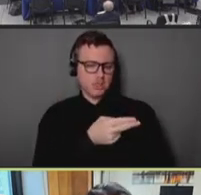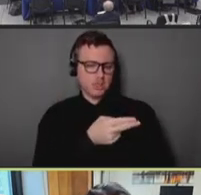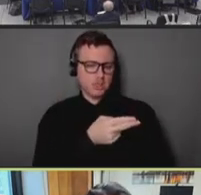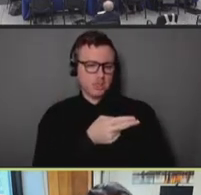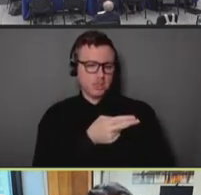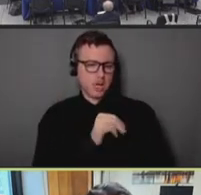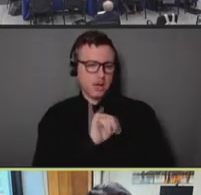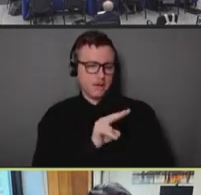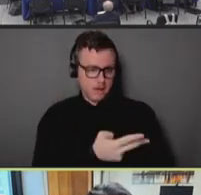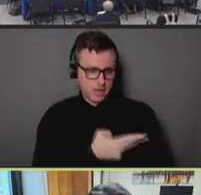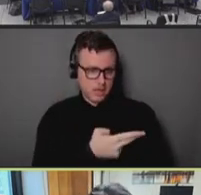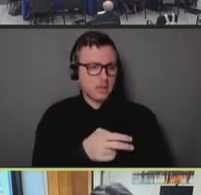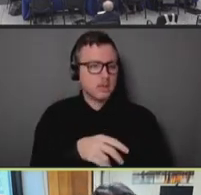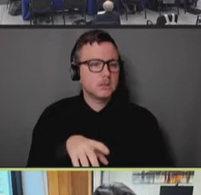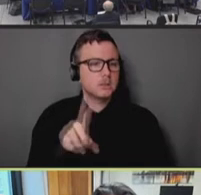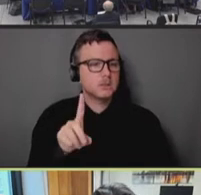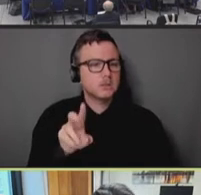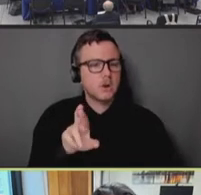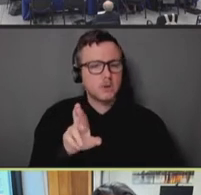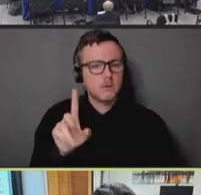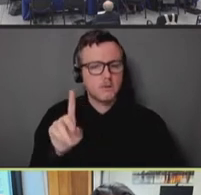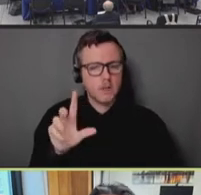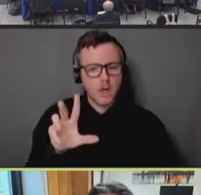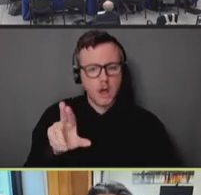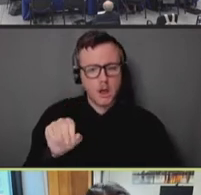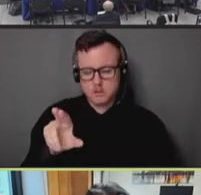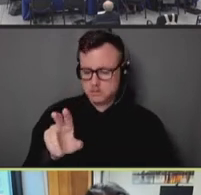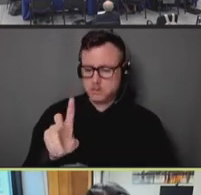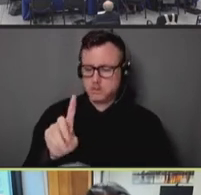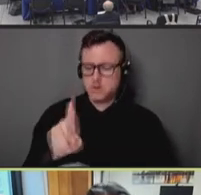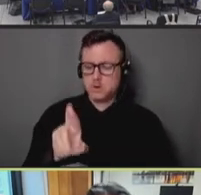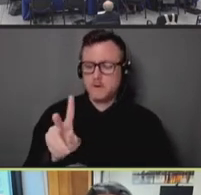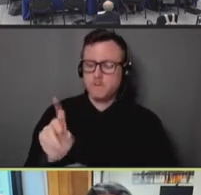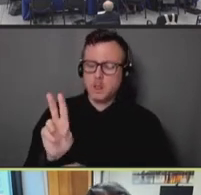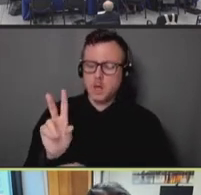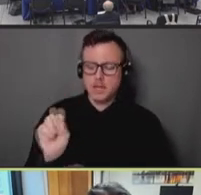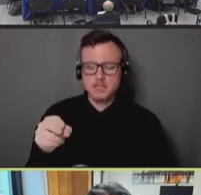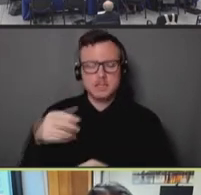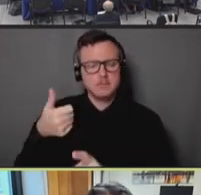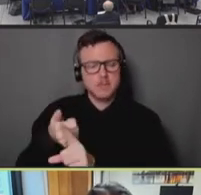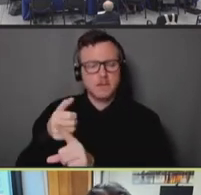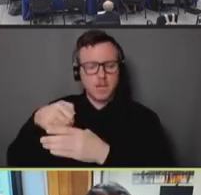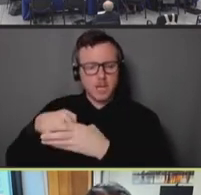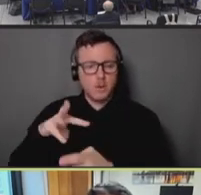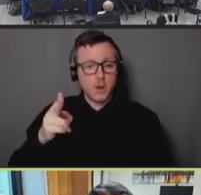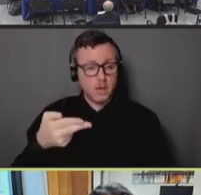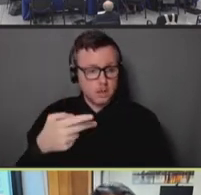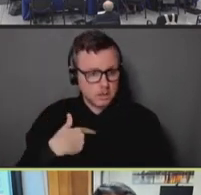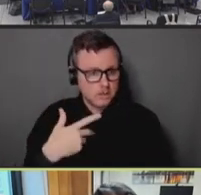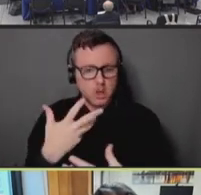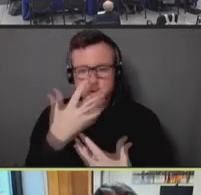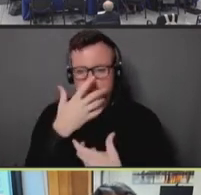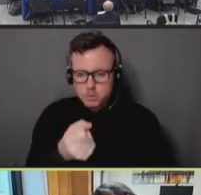is now at the White House, to build up a network of trusted providers, trusted advocates, trusted